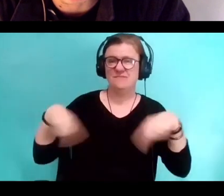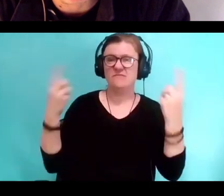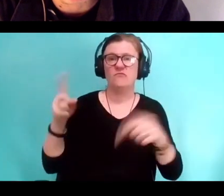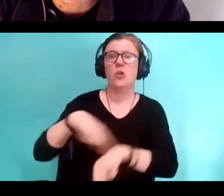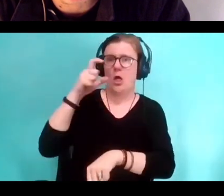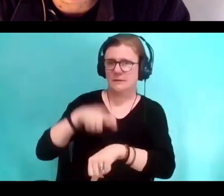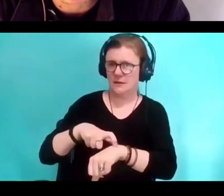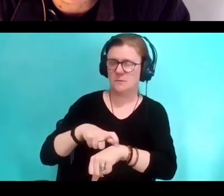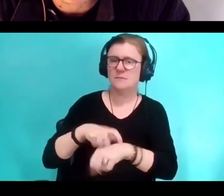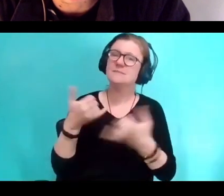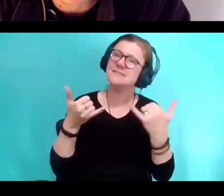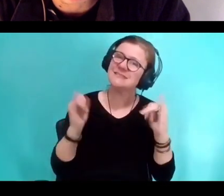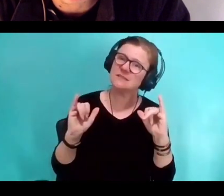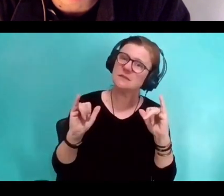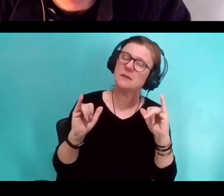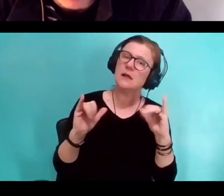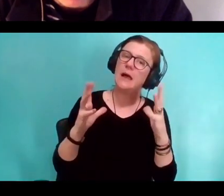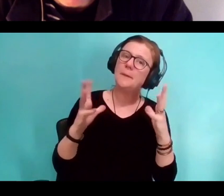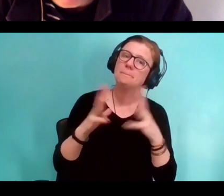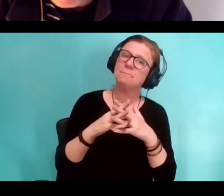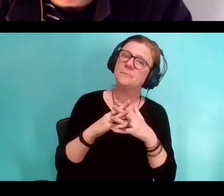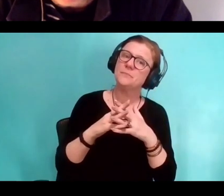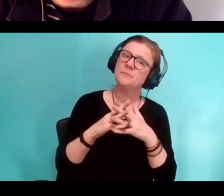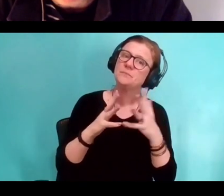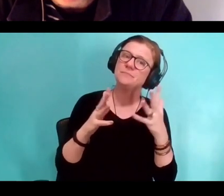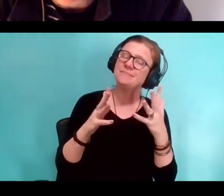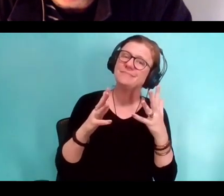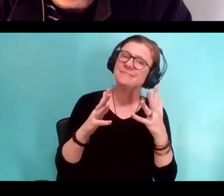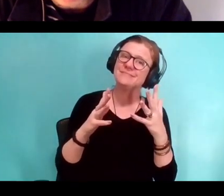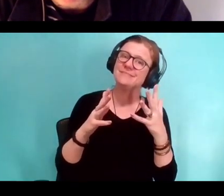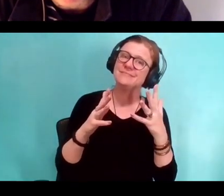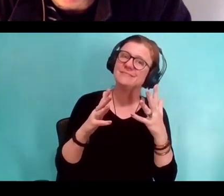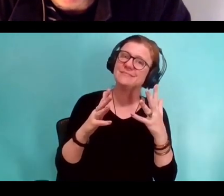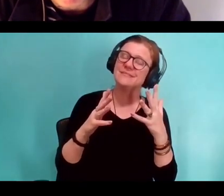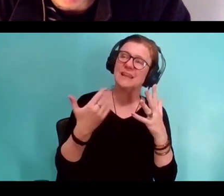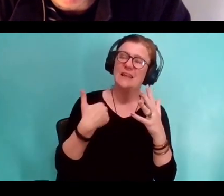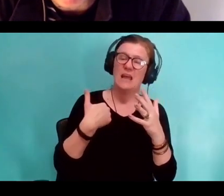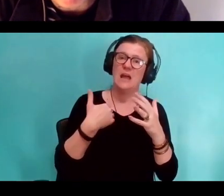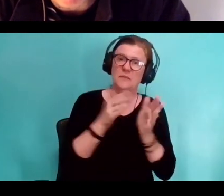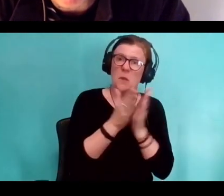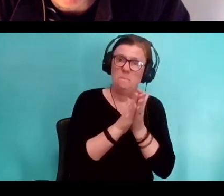But, and when I read the early drafts and it makes me so nauseous